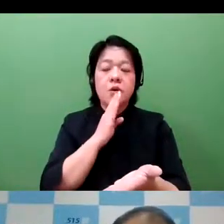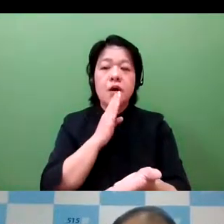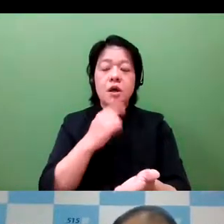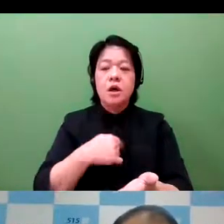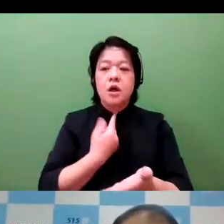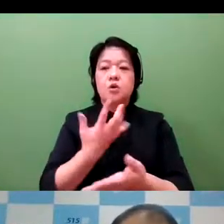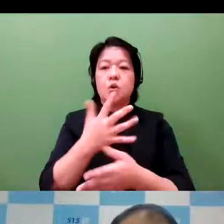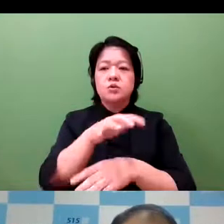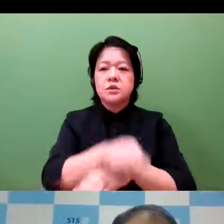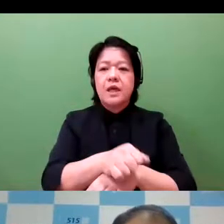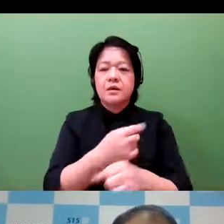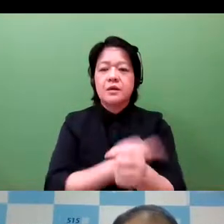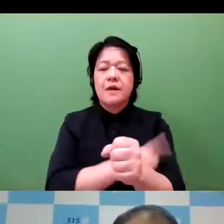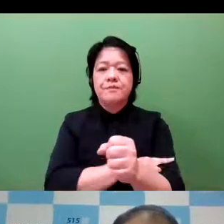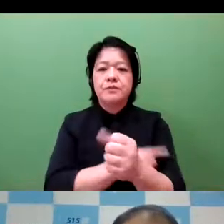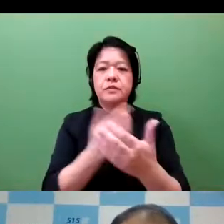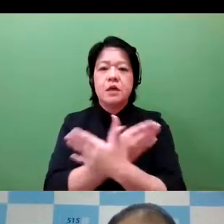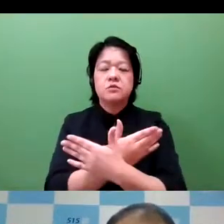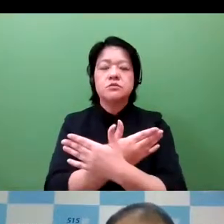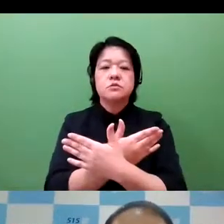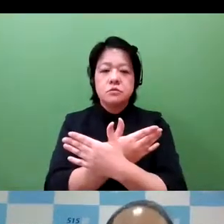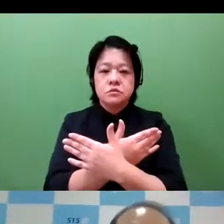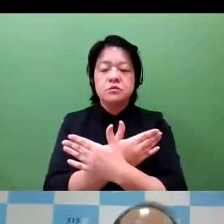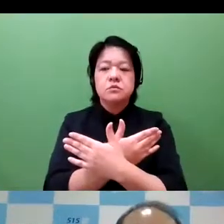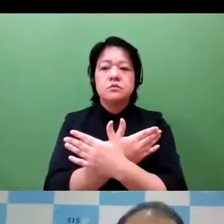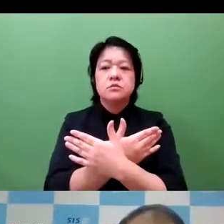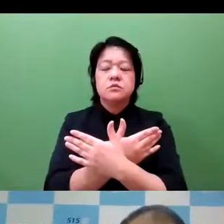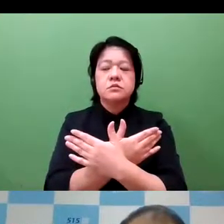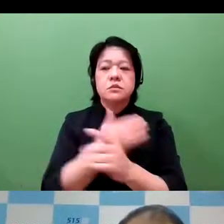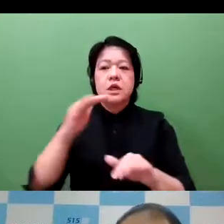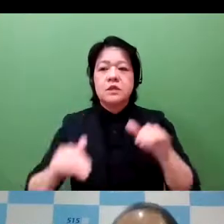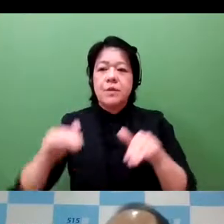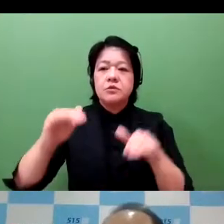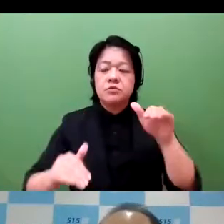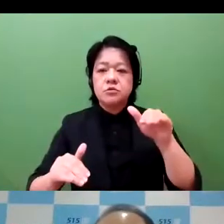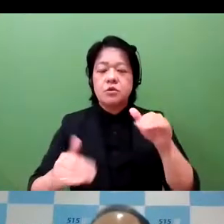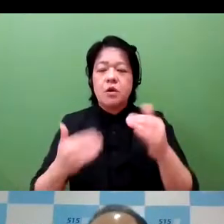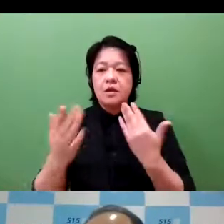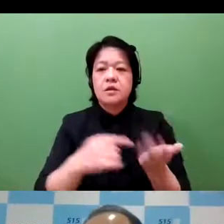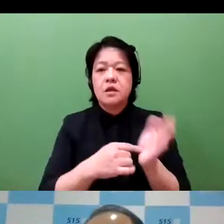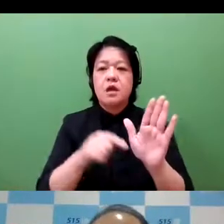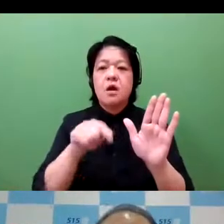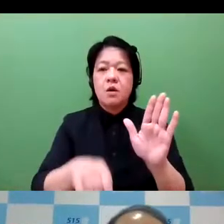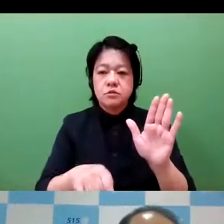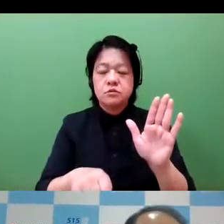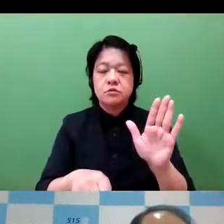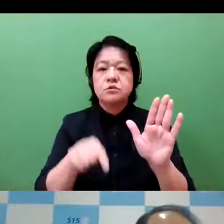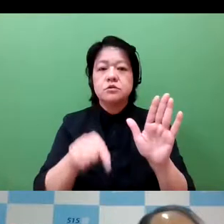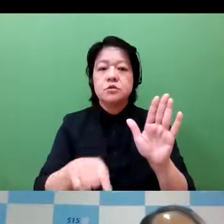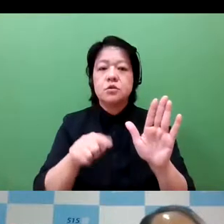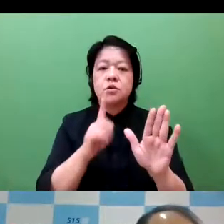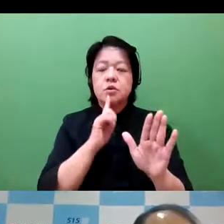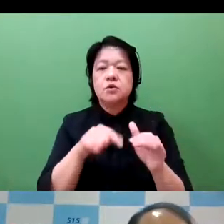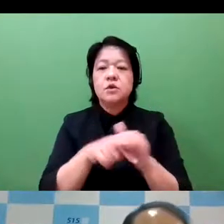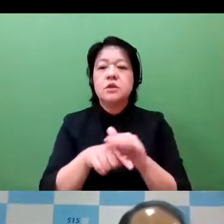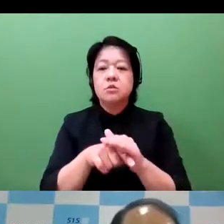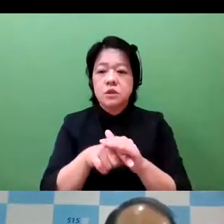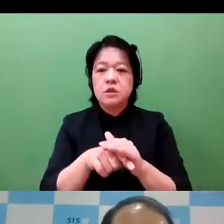patent rights are synonymous with excessive rights. And therefore, it allows companies to differentiate their products as well as their services.